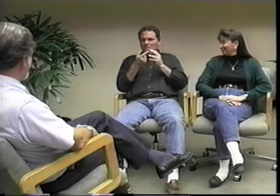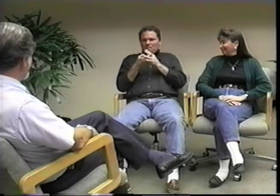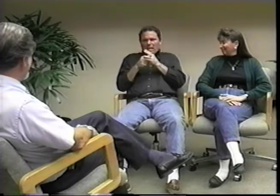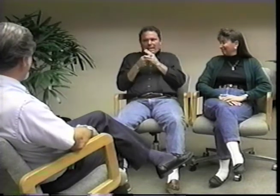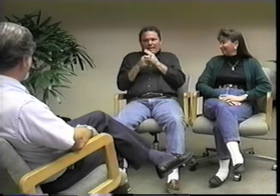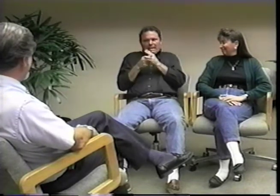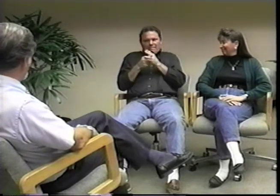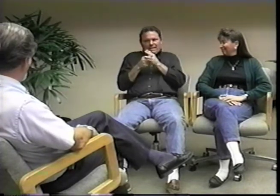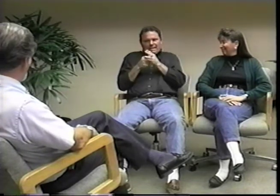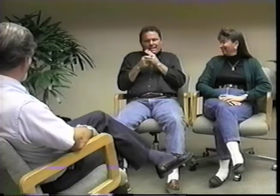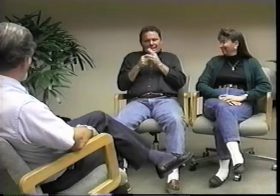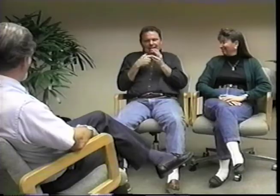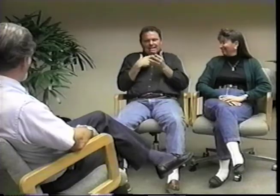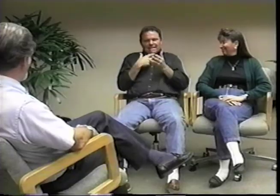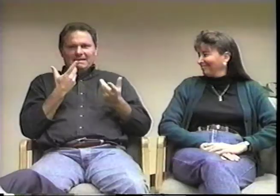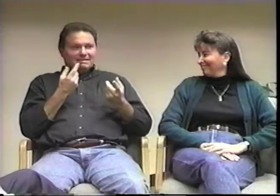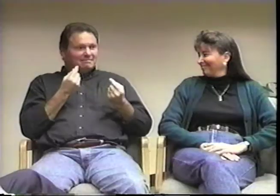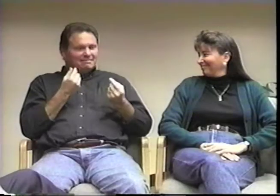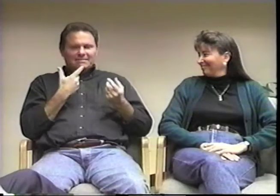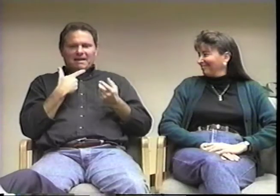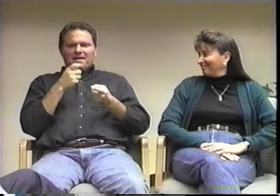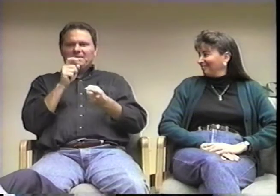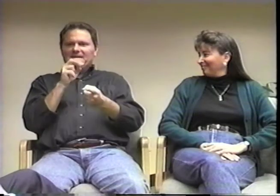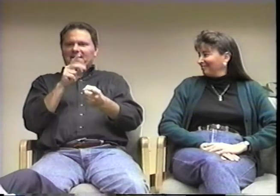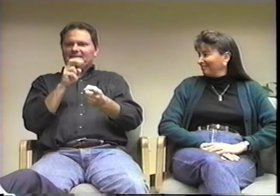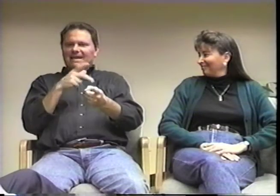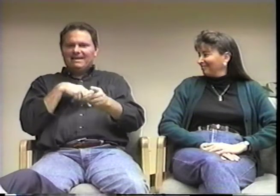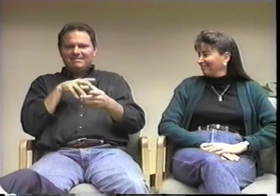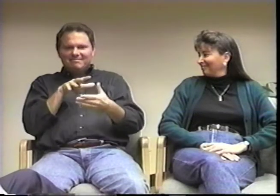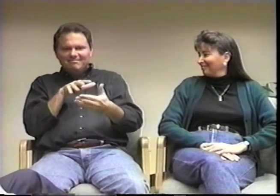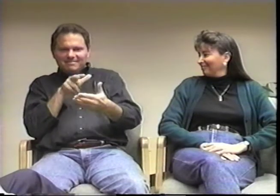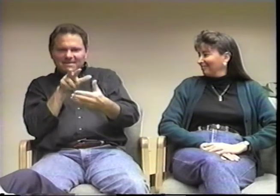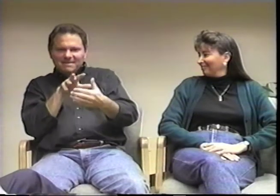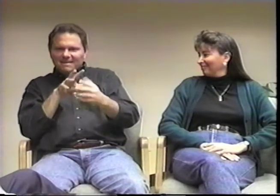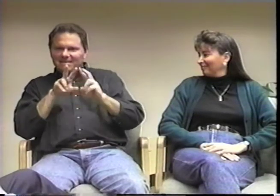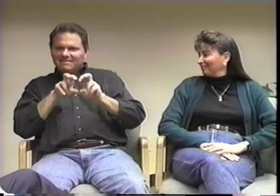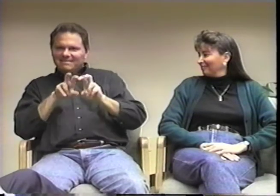I collect Star Trek memorabilia.